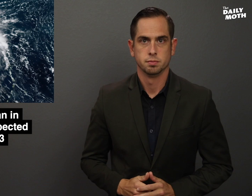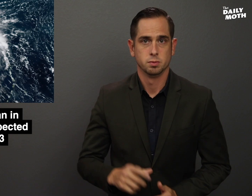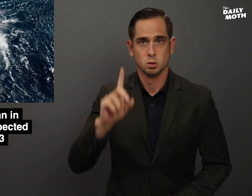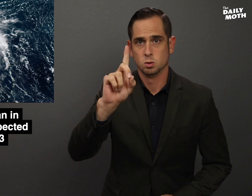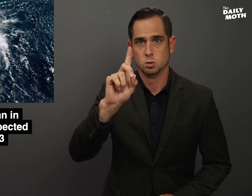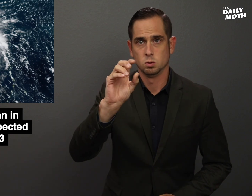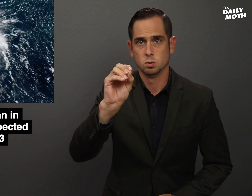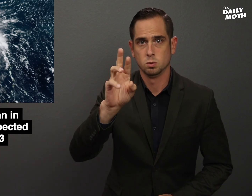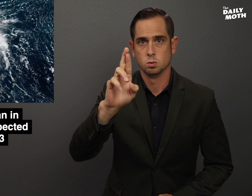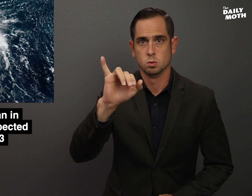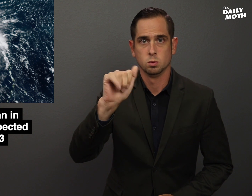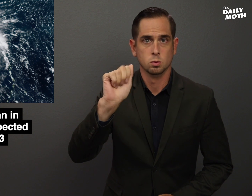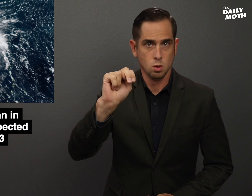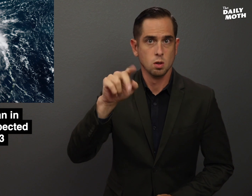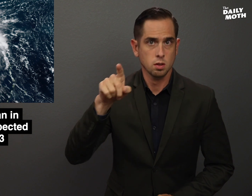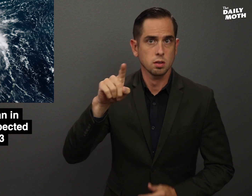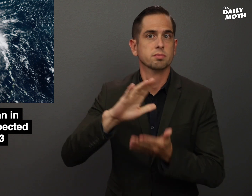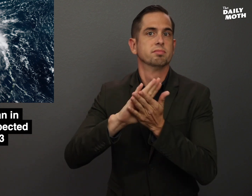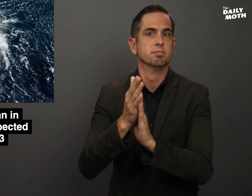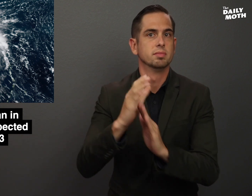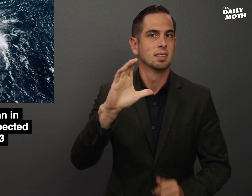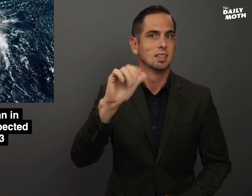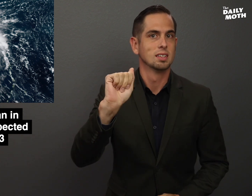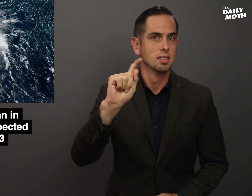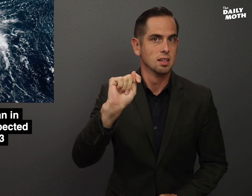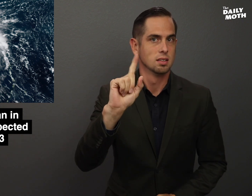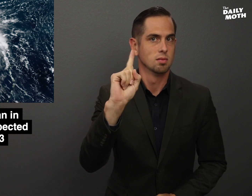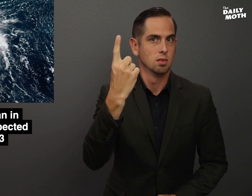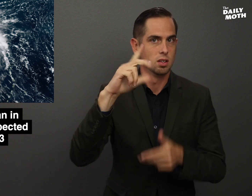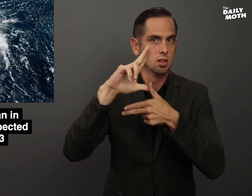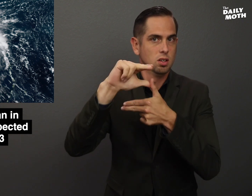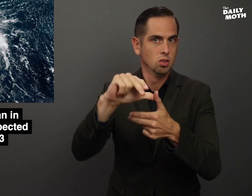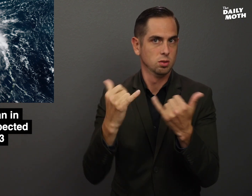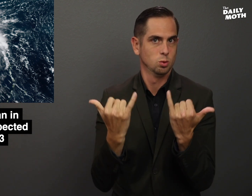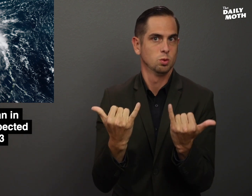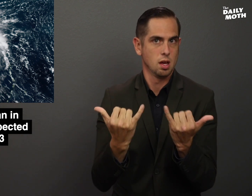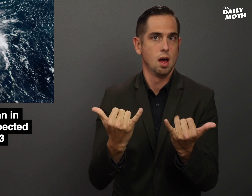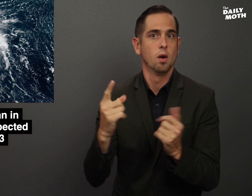Dorian formed into a Cat. 1 hurricane today